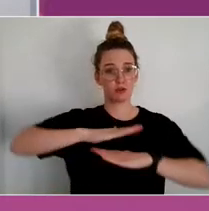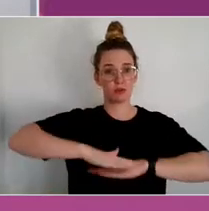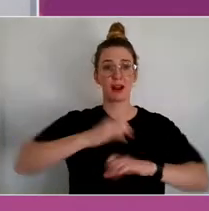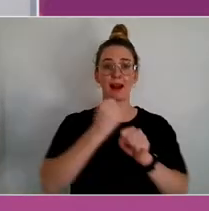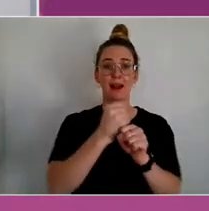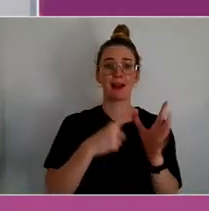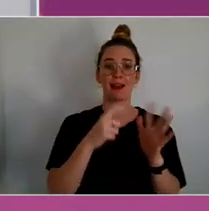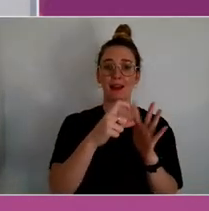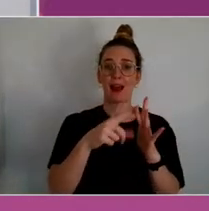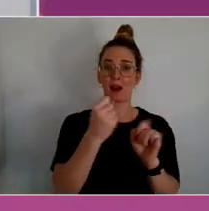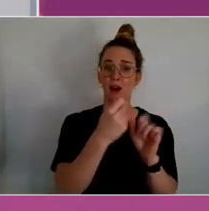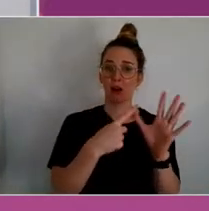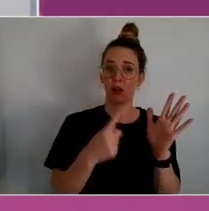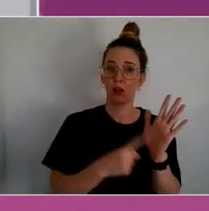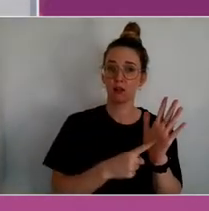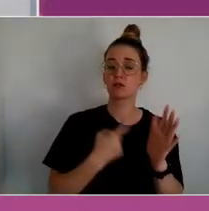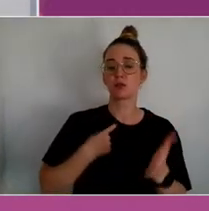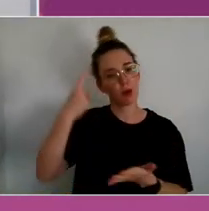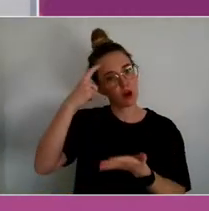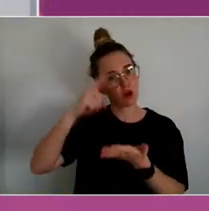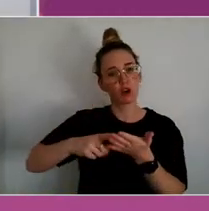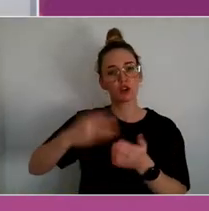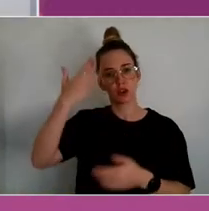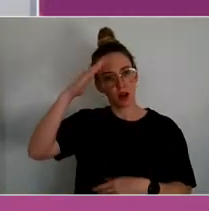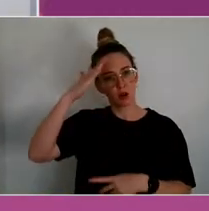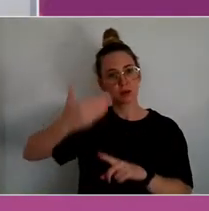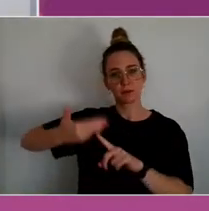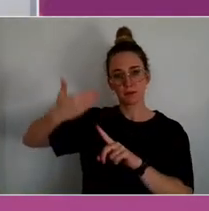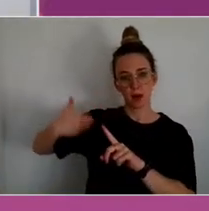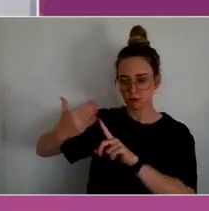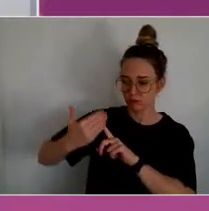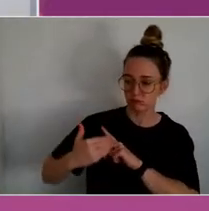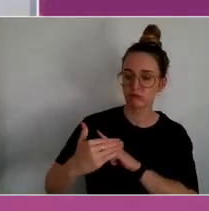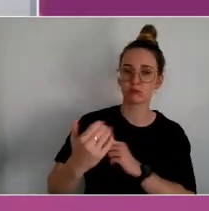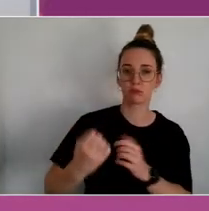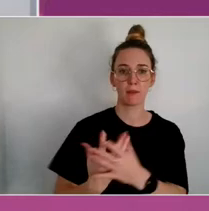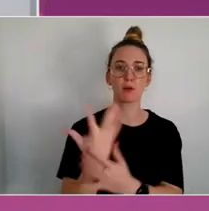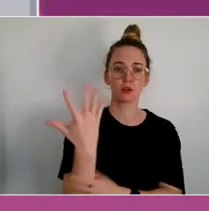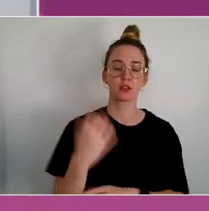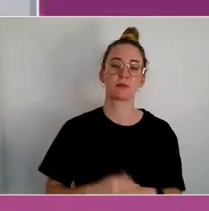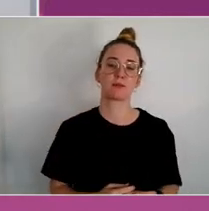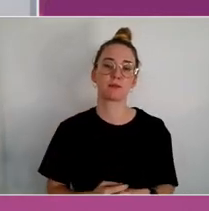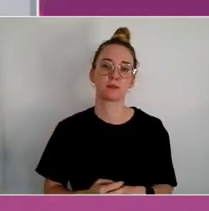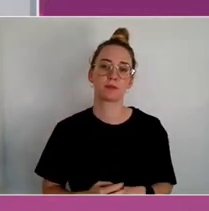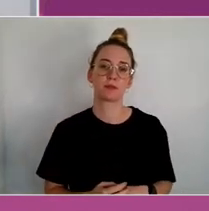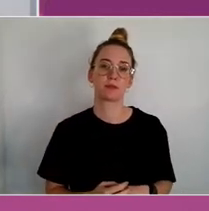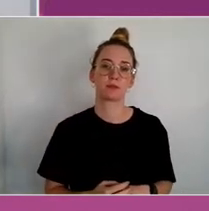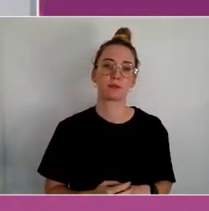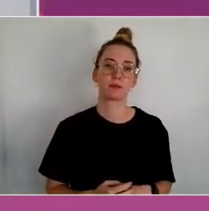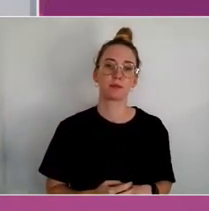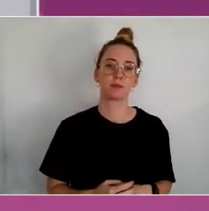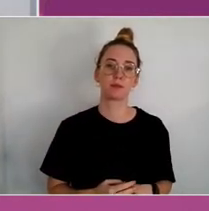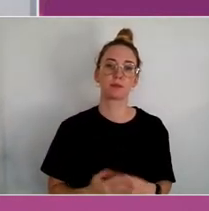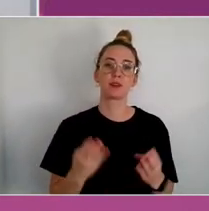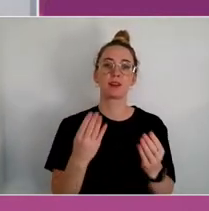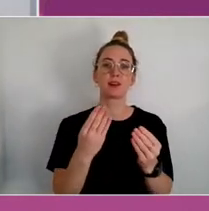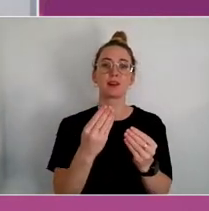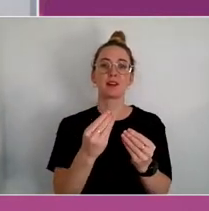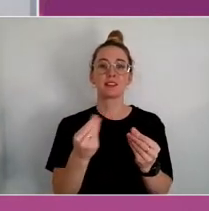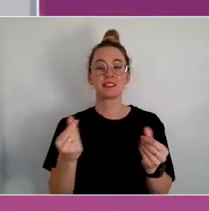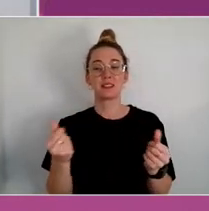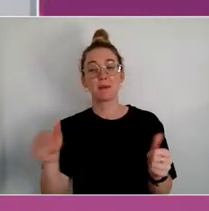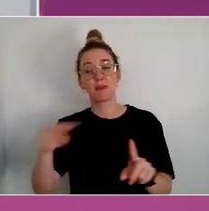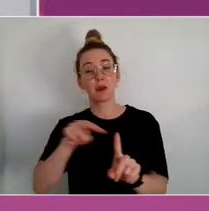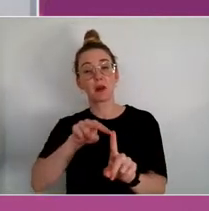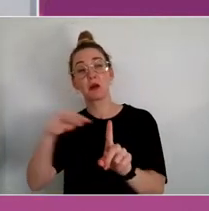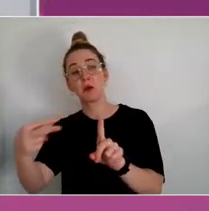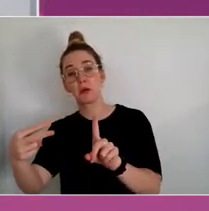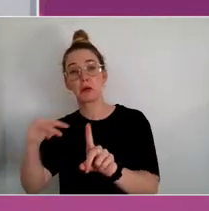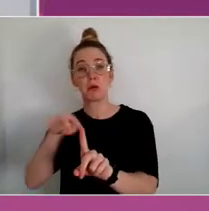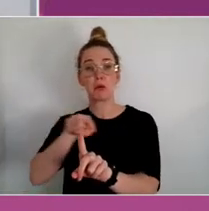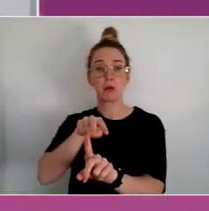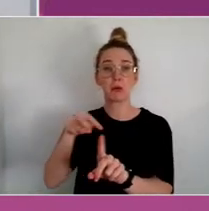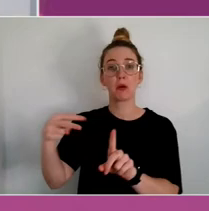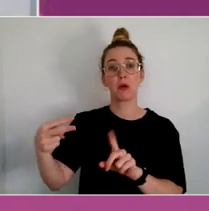Some of this is the different lenses may be for example the issue of - the role of the